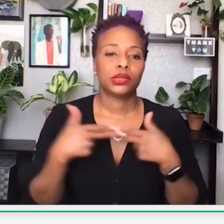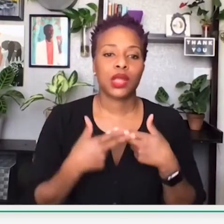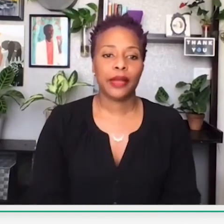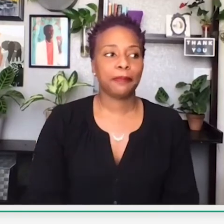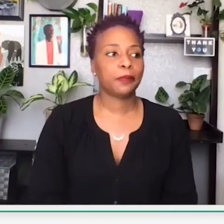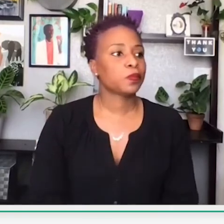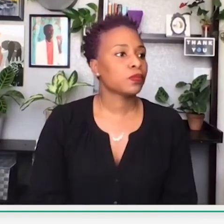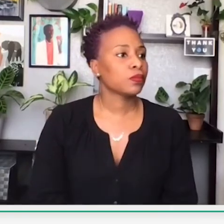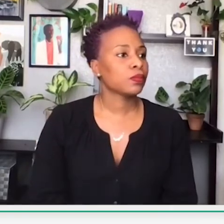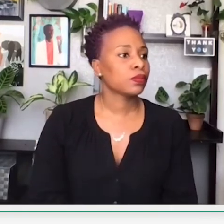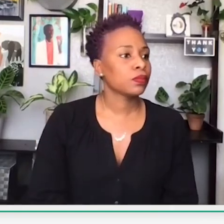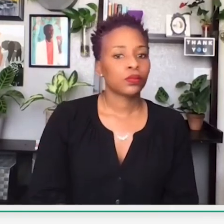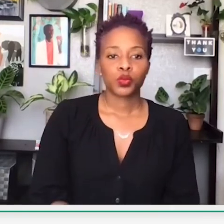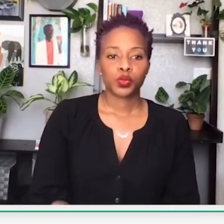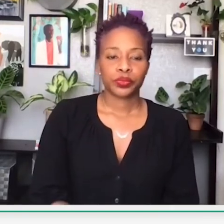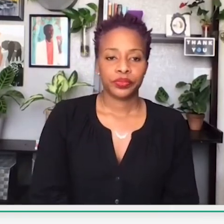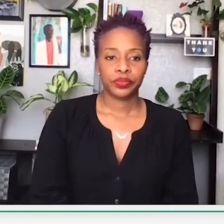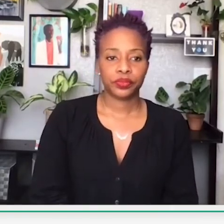Unfortunately, their businesses failed due to the pandemic.